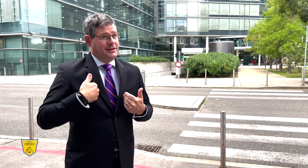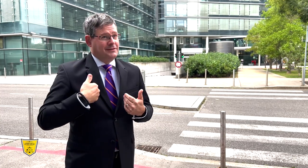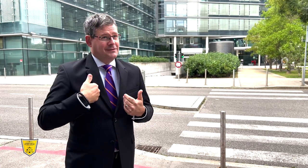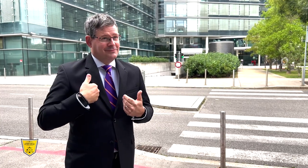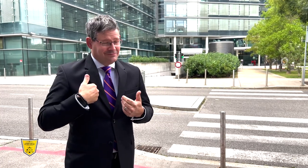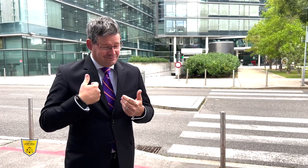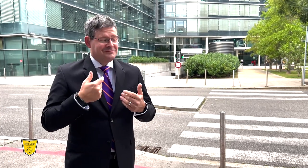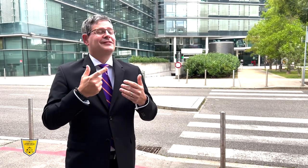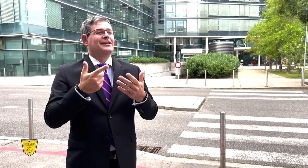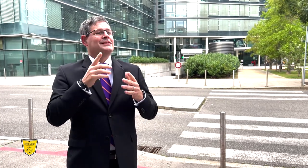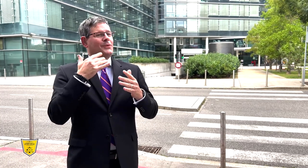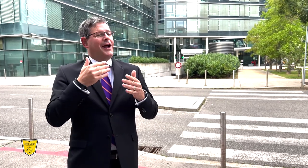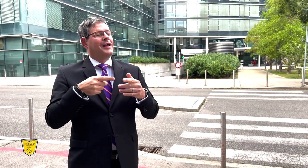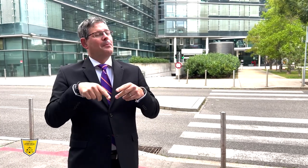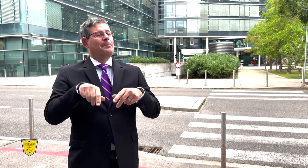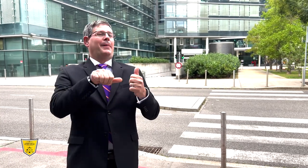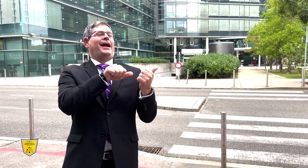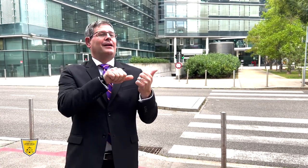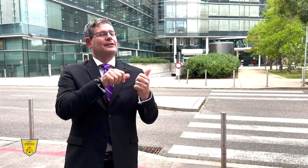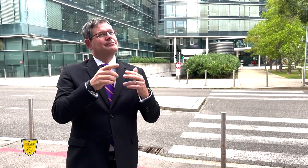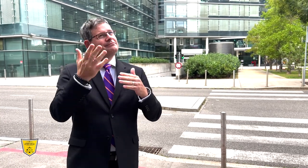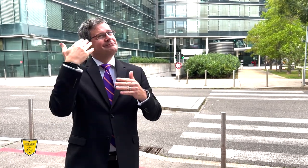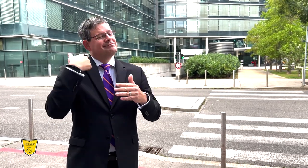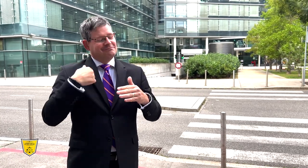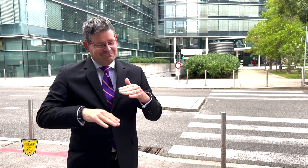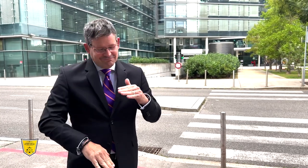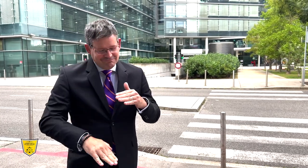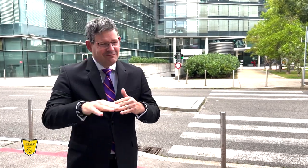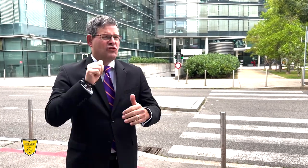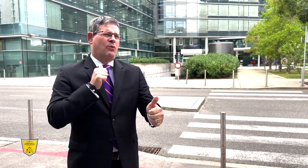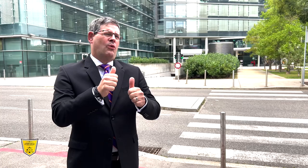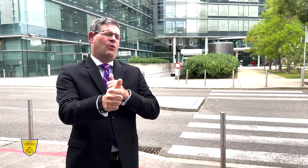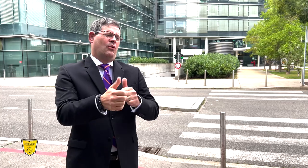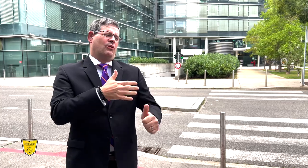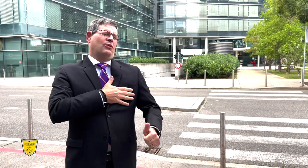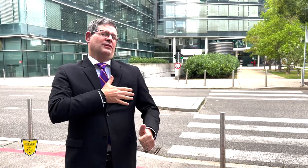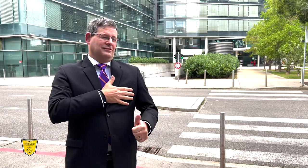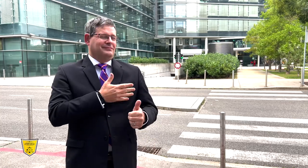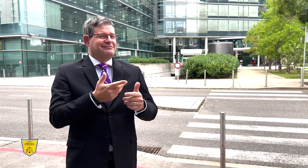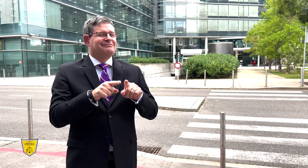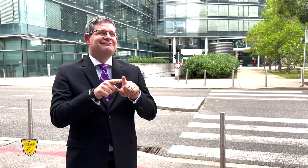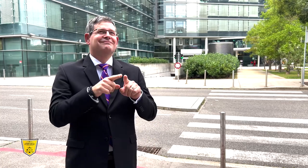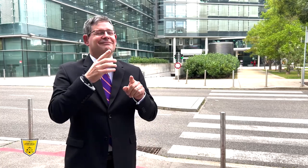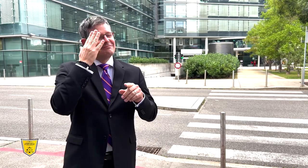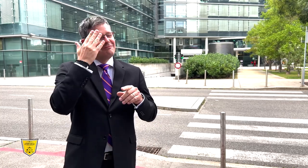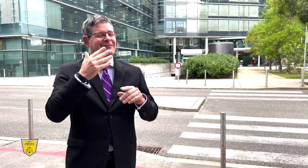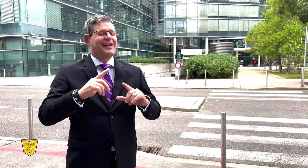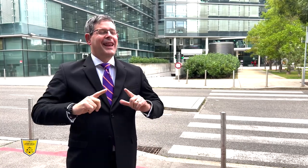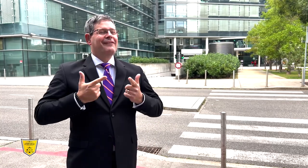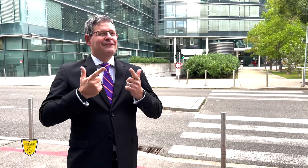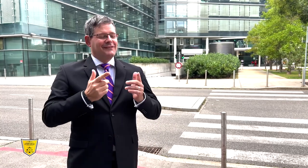Looking back, I had a passion for sports since I was a child and as you go through life, you come back to sports